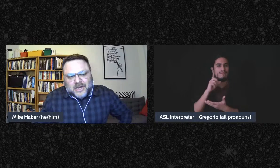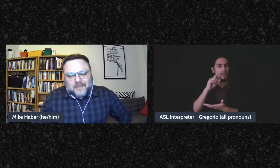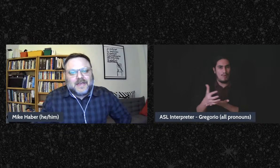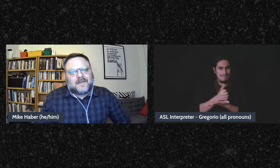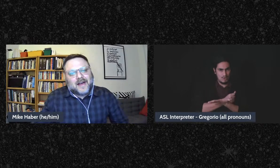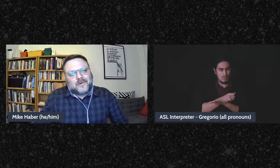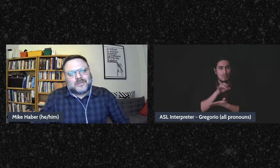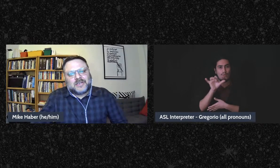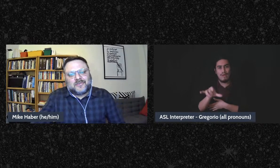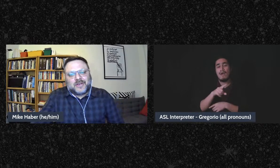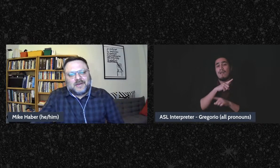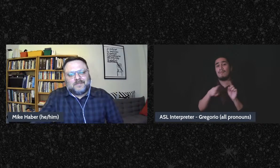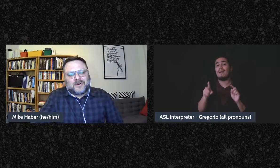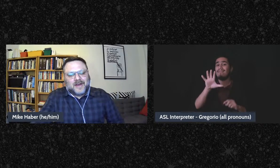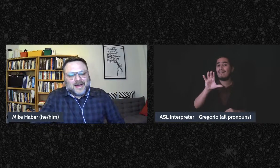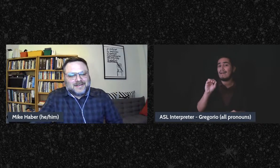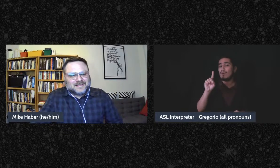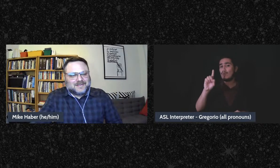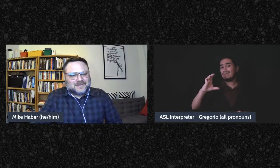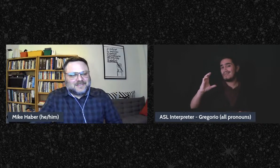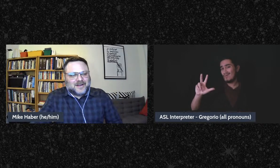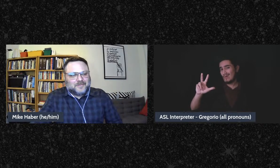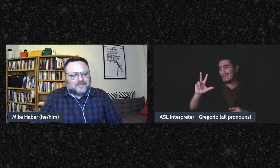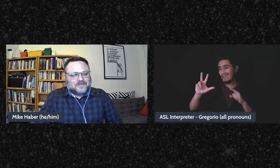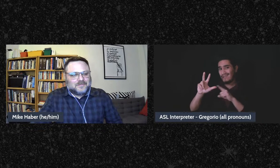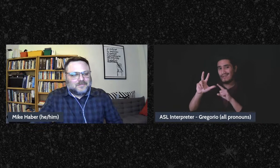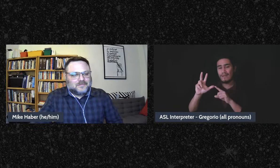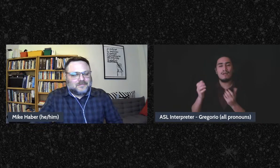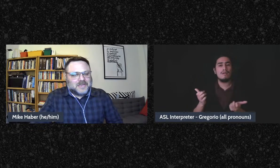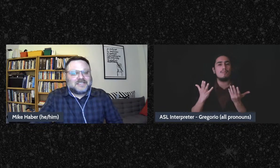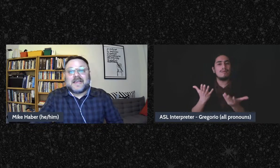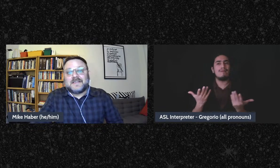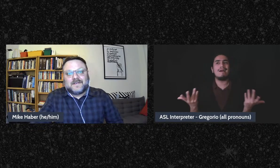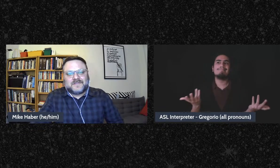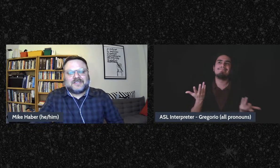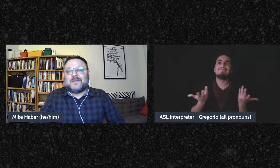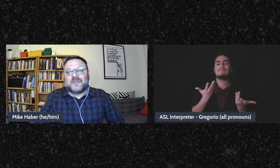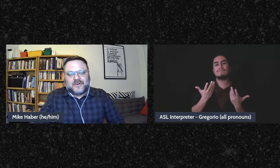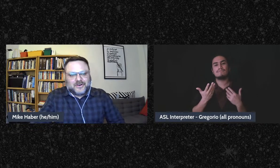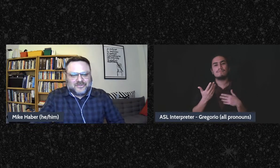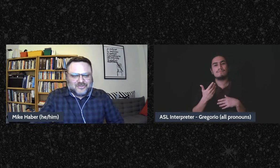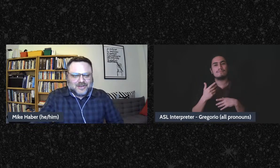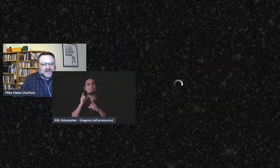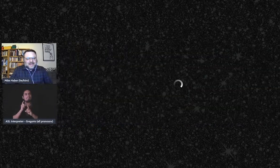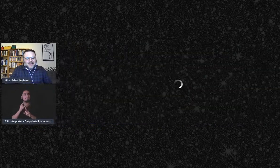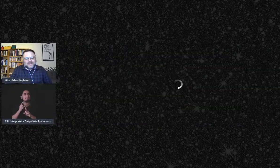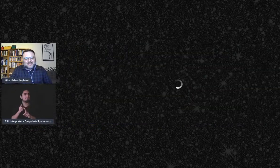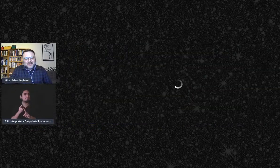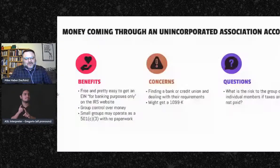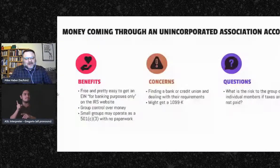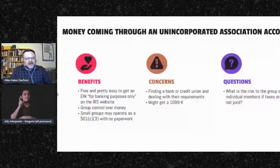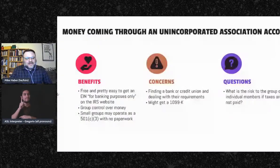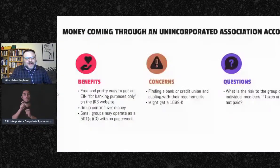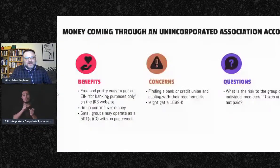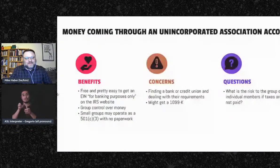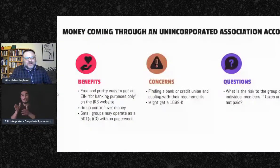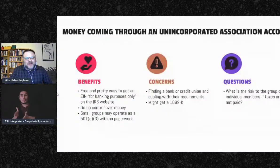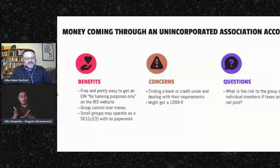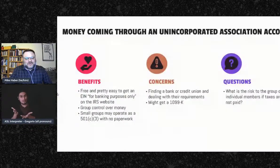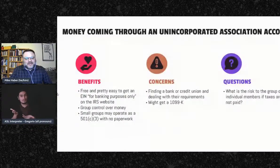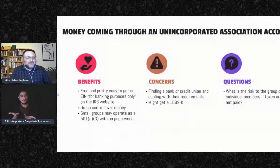you know, being 501 c 3 provides some incentive to some donors. And so that might be a way to